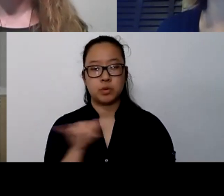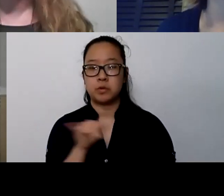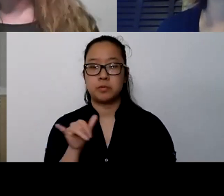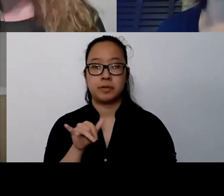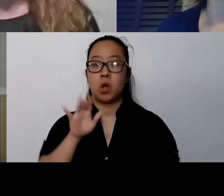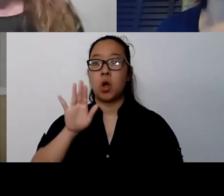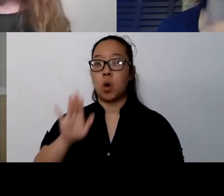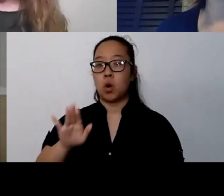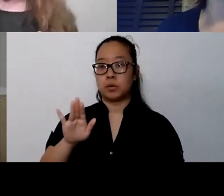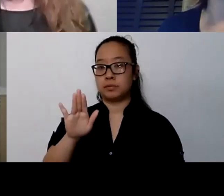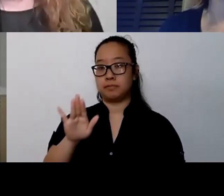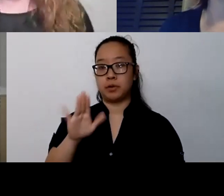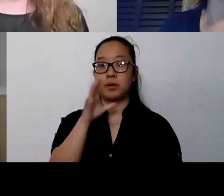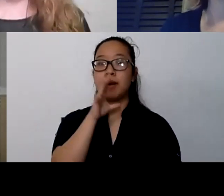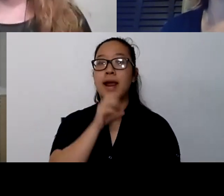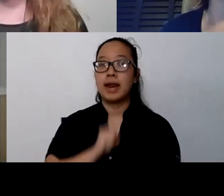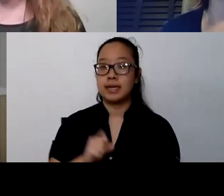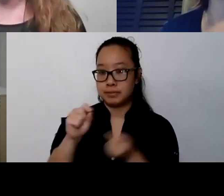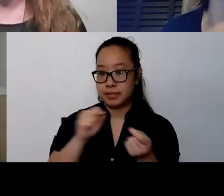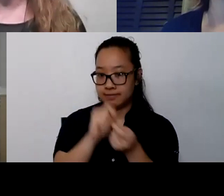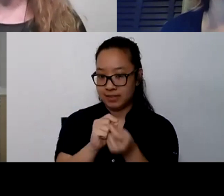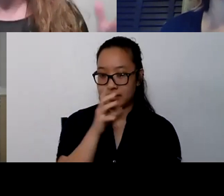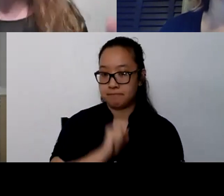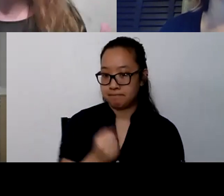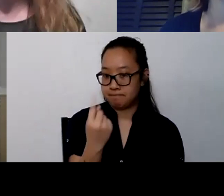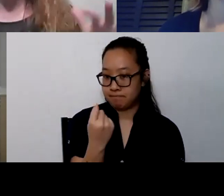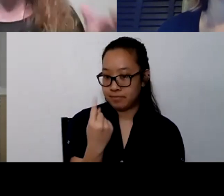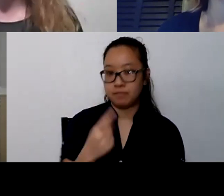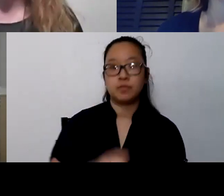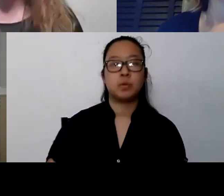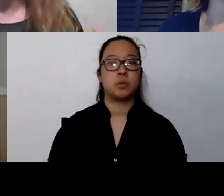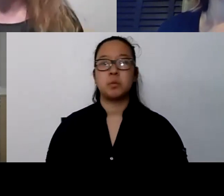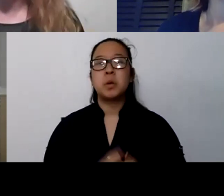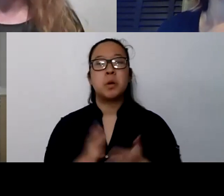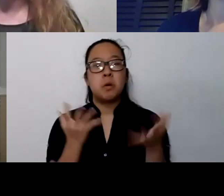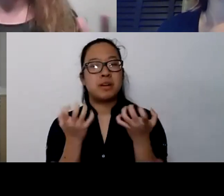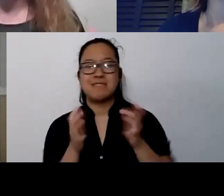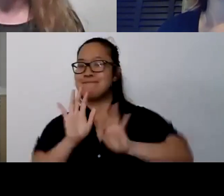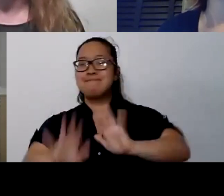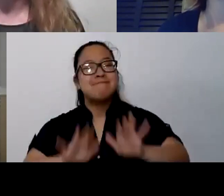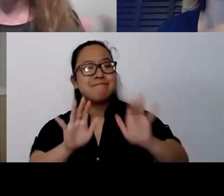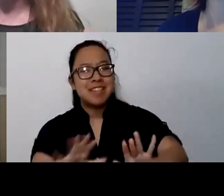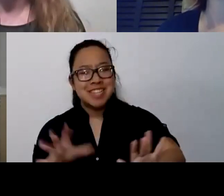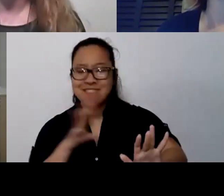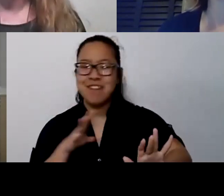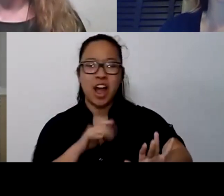Often, we have a desire to say, "It's okay, there's nothing wrong. Stop being worried. Don't, don't worry about it."